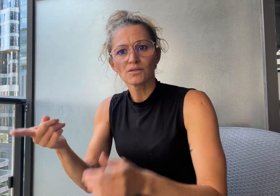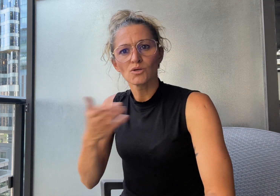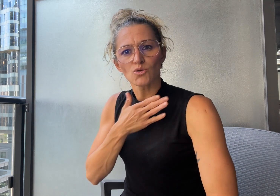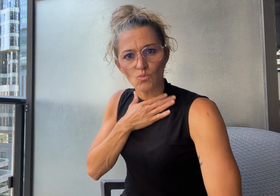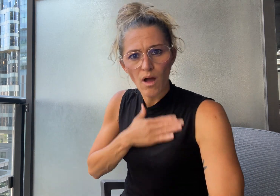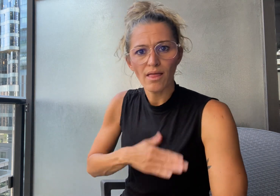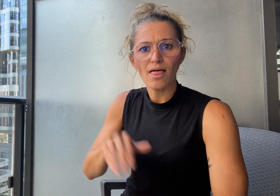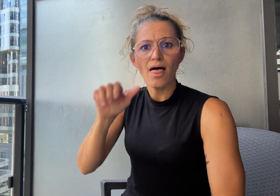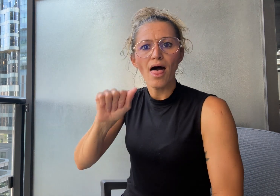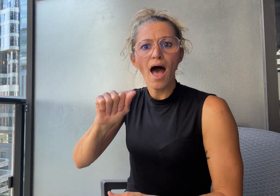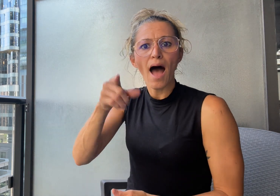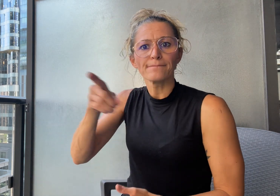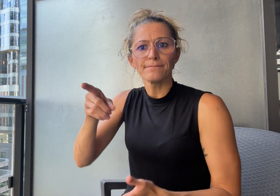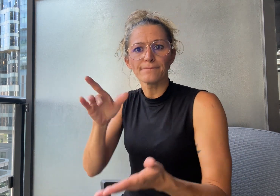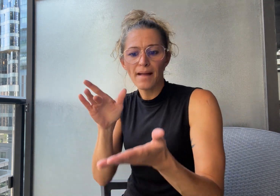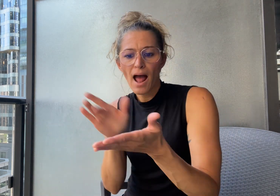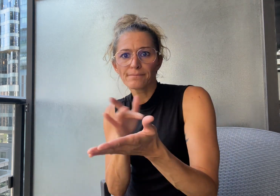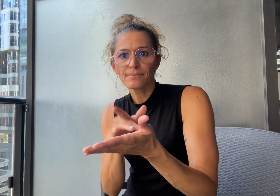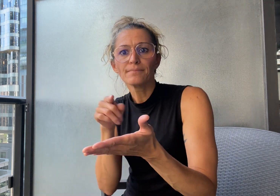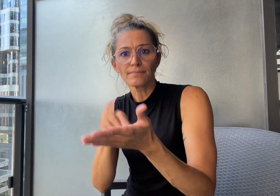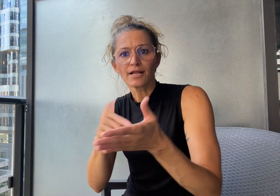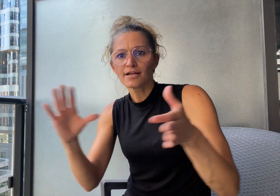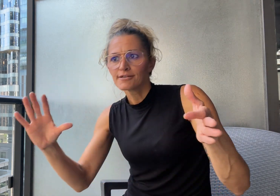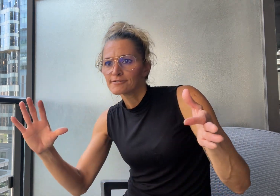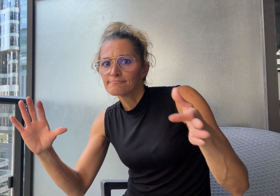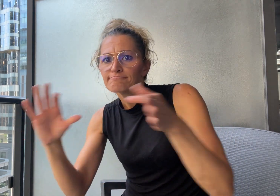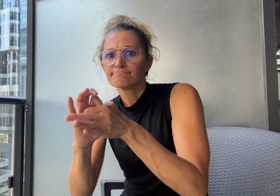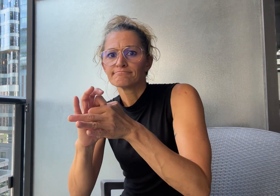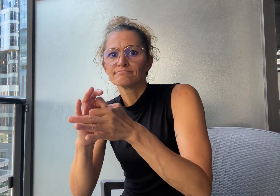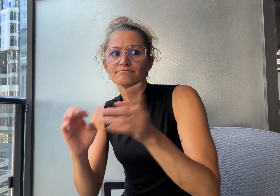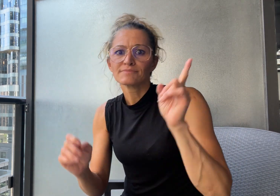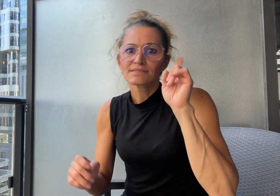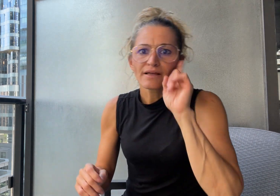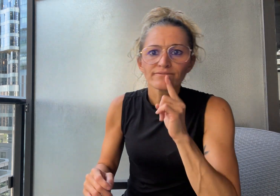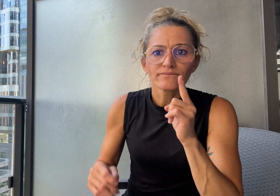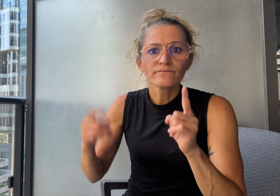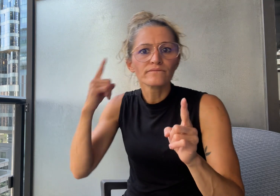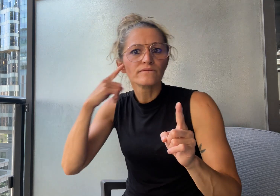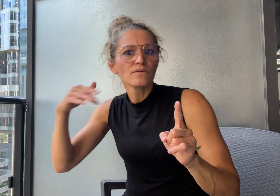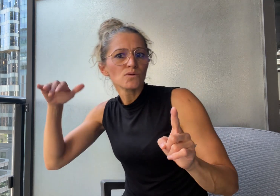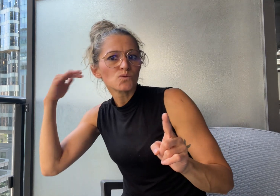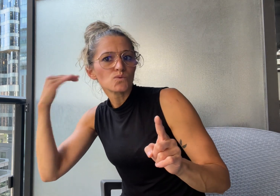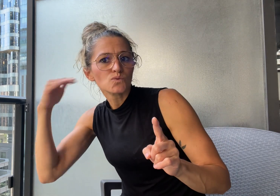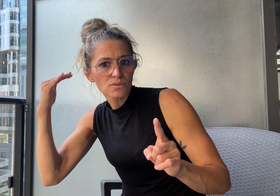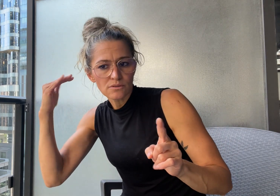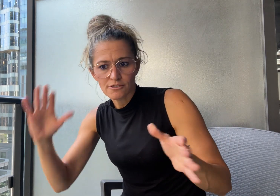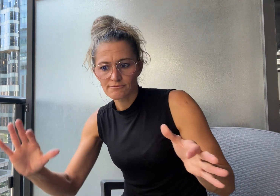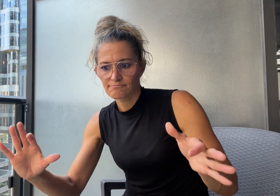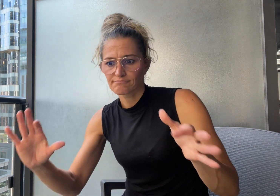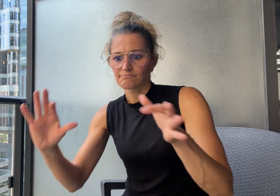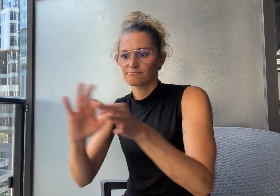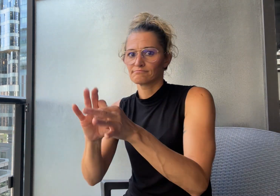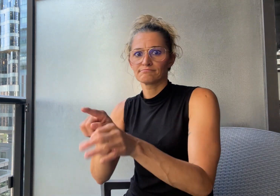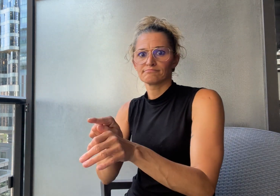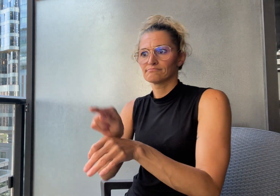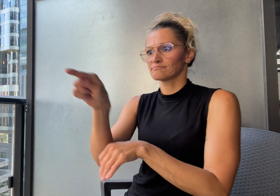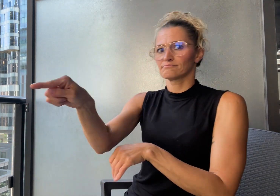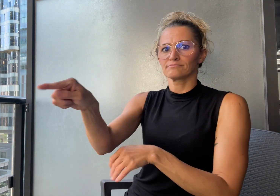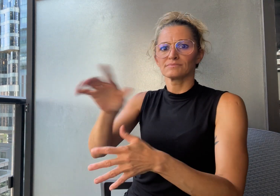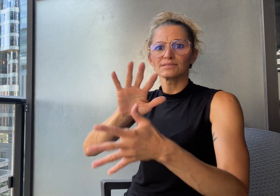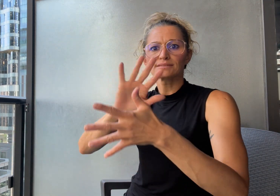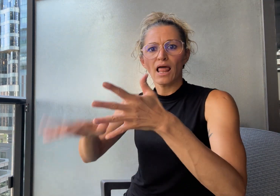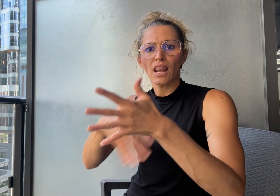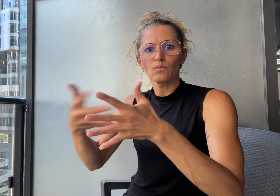and hard-of-hearing users to sign language interpreters